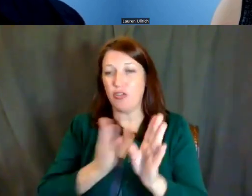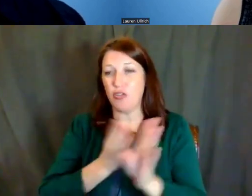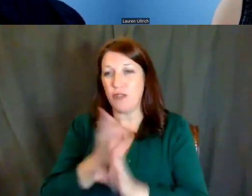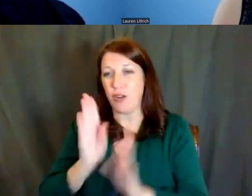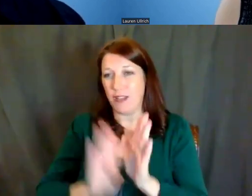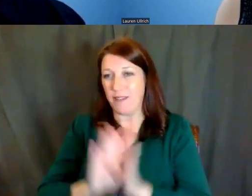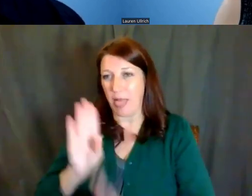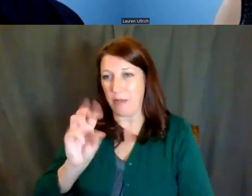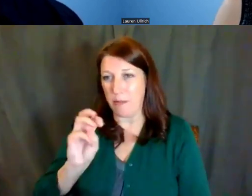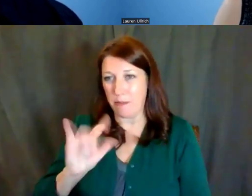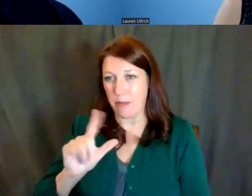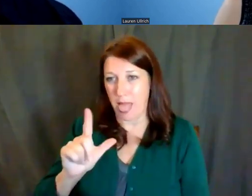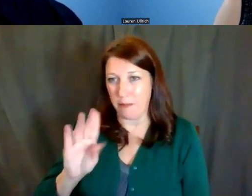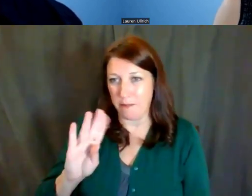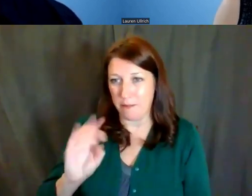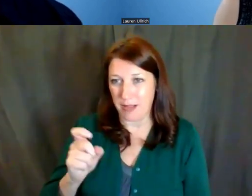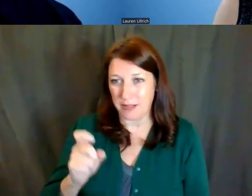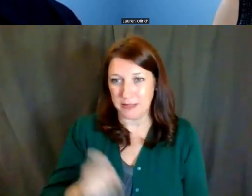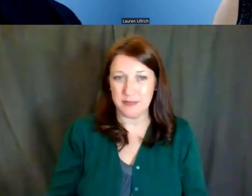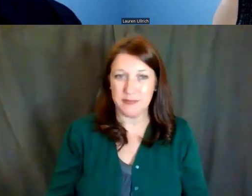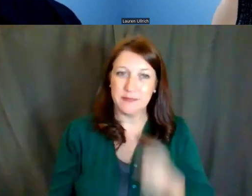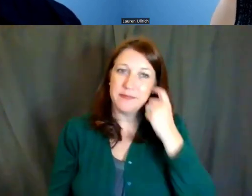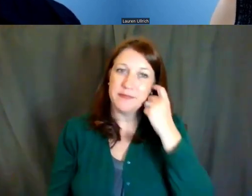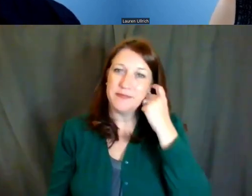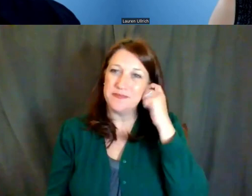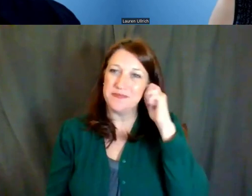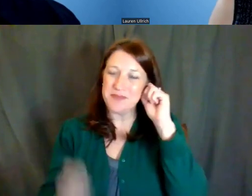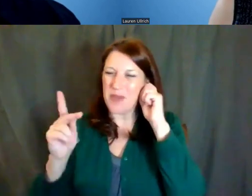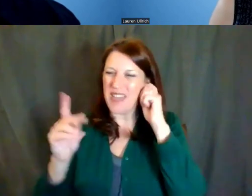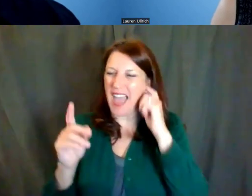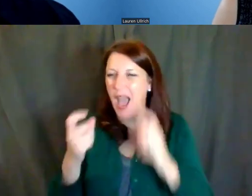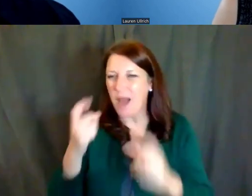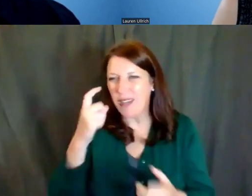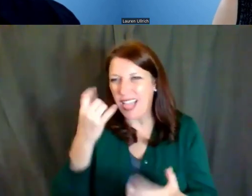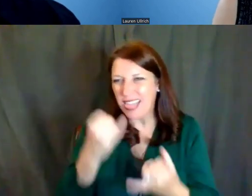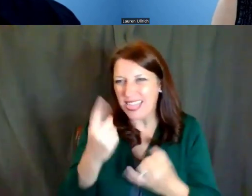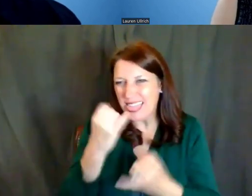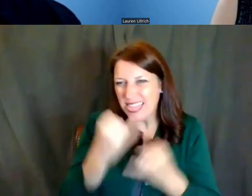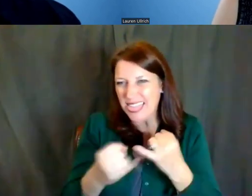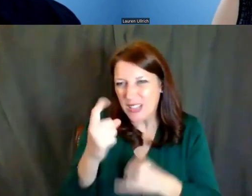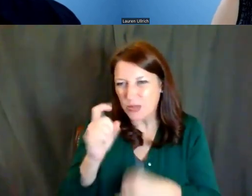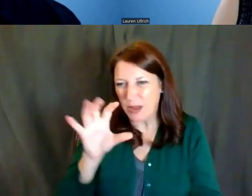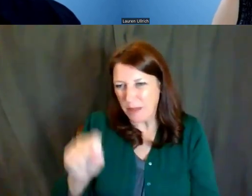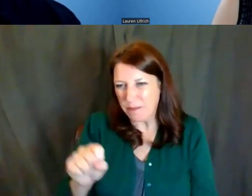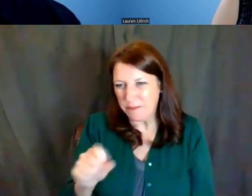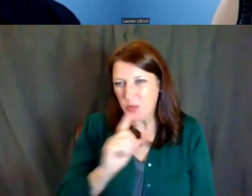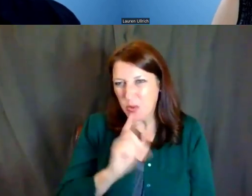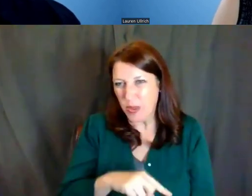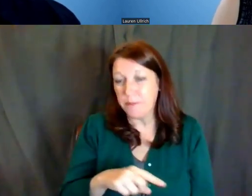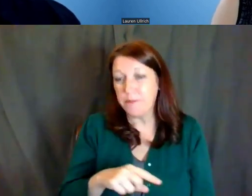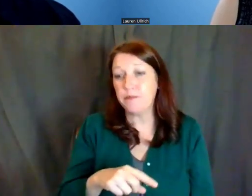Dr. Lauren Ullrich: Okay, so I'll just take this one last one that I think I can do quickly. It says that, it seems that the K22